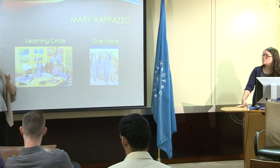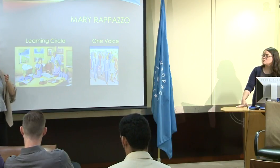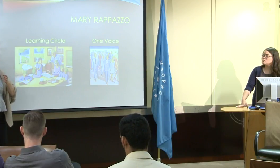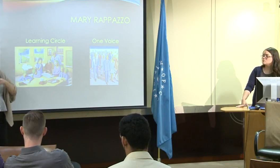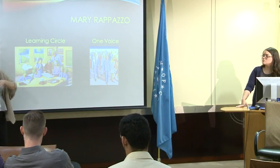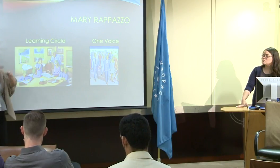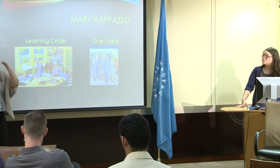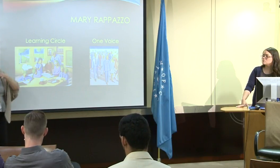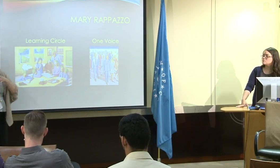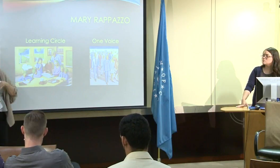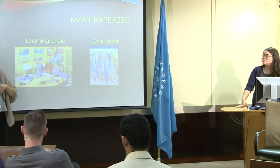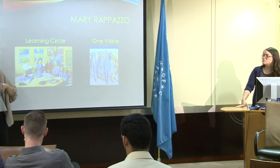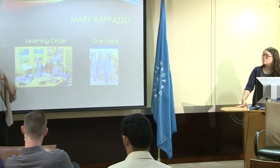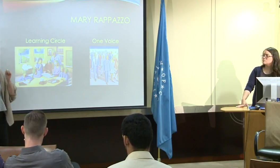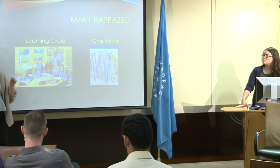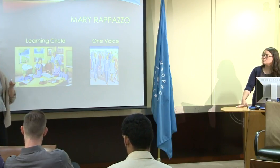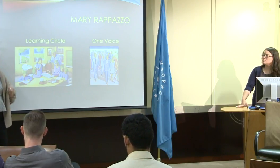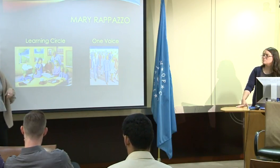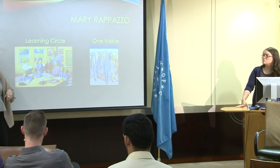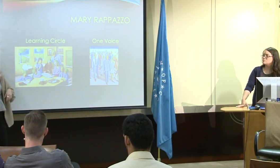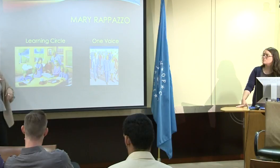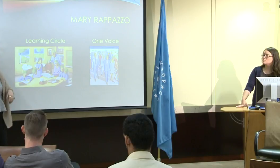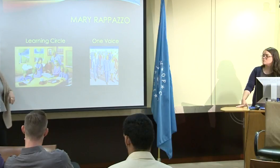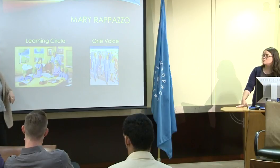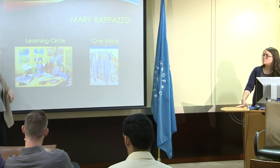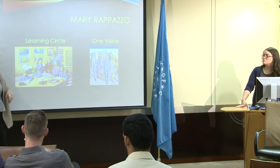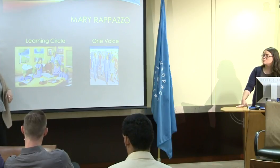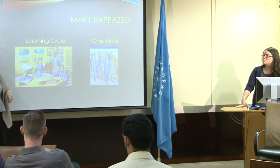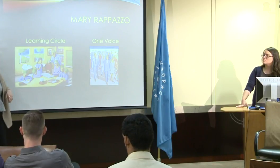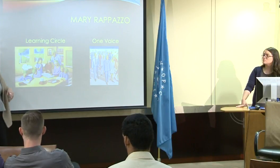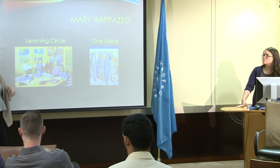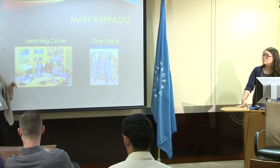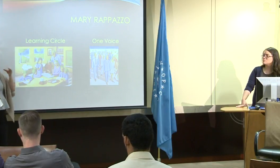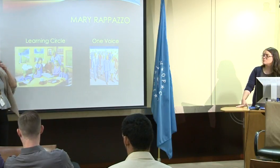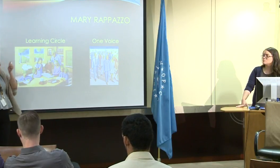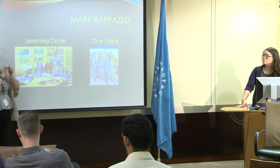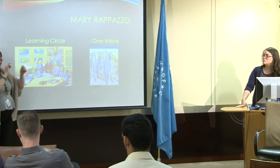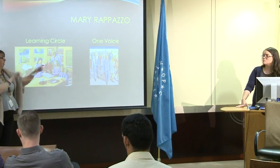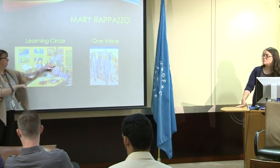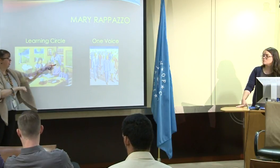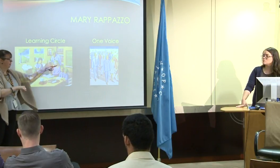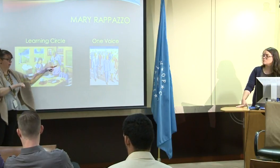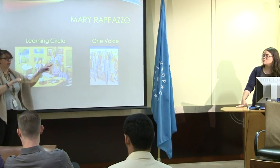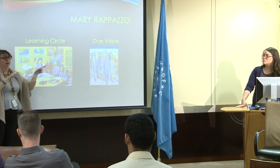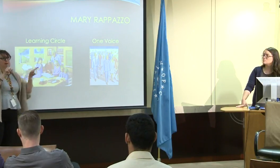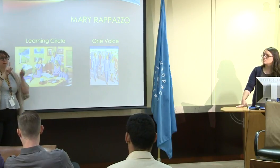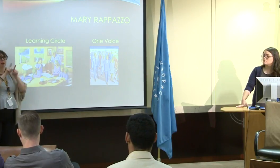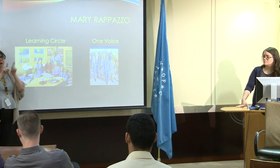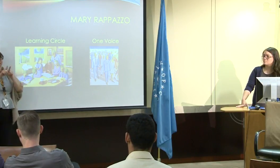They wanted a deaf person to lead a deaf institution. And so Deaf President Now prevailed, and I.